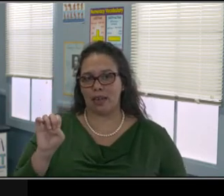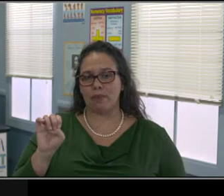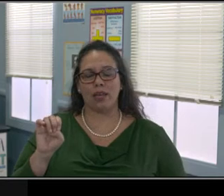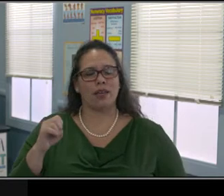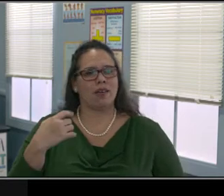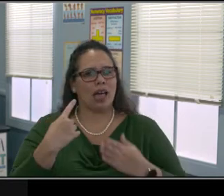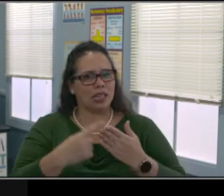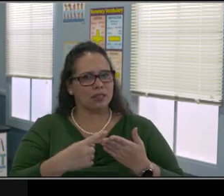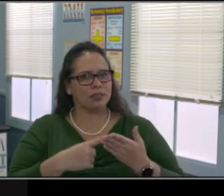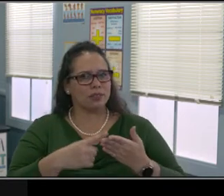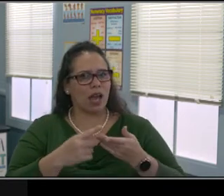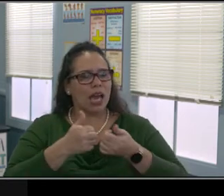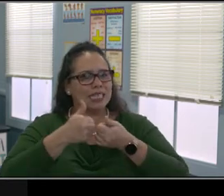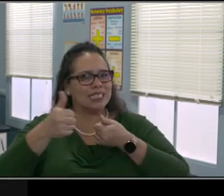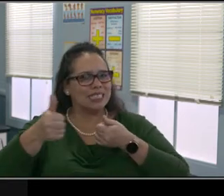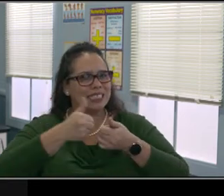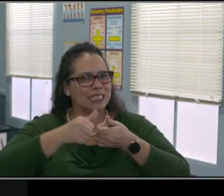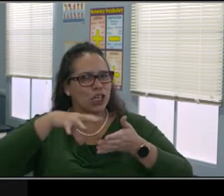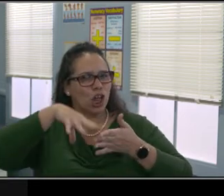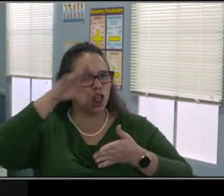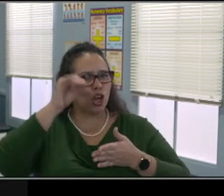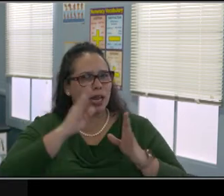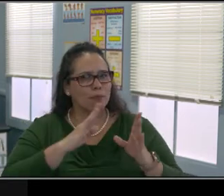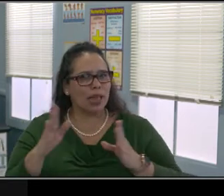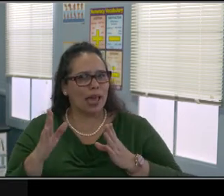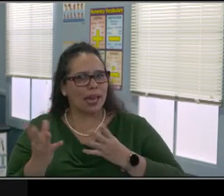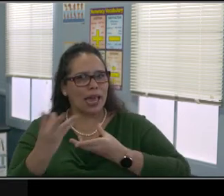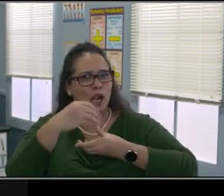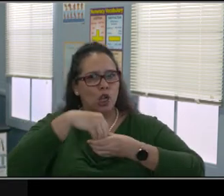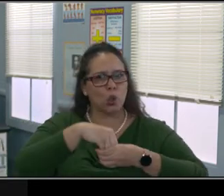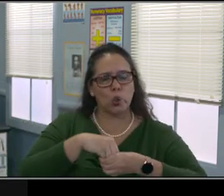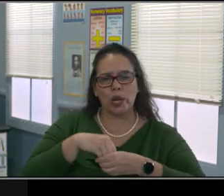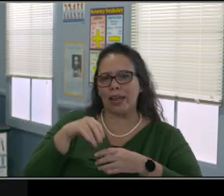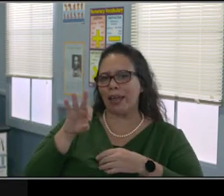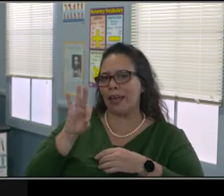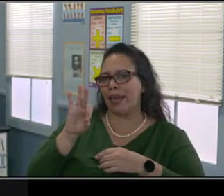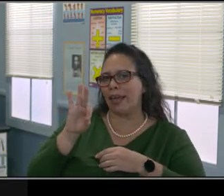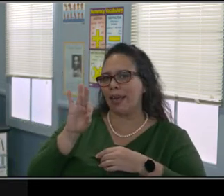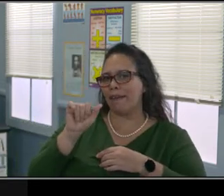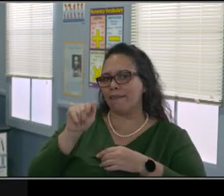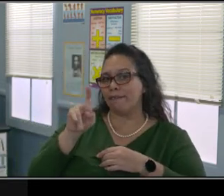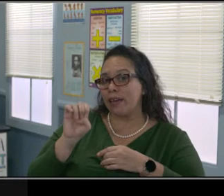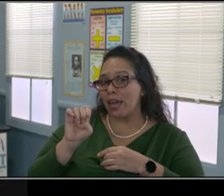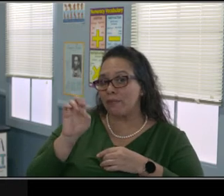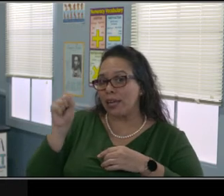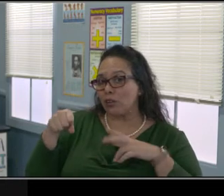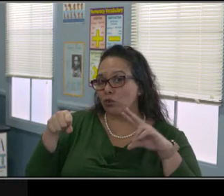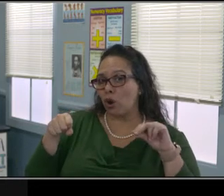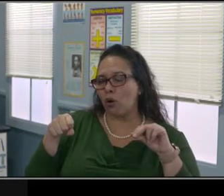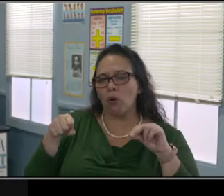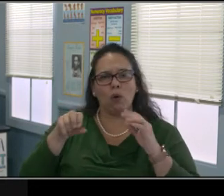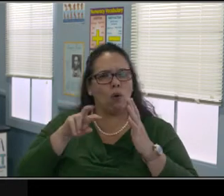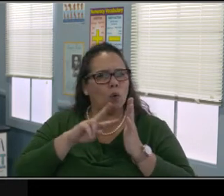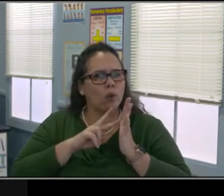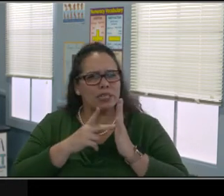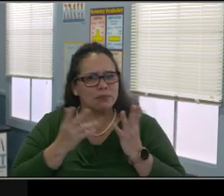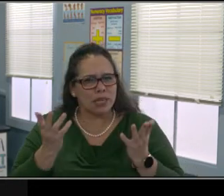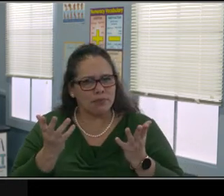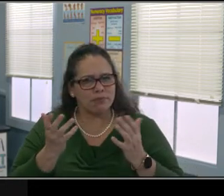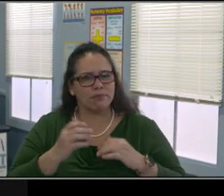So here in the slide, I've taken that first paragraph and I've highlighted different sections. And what I've done is so for, in the orange section,